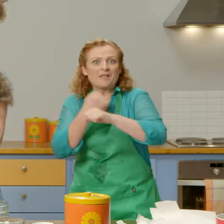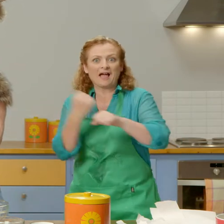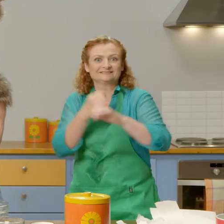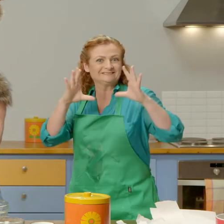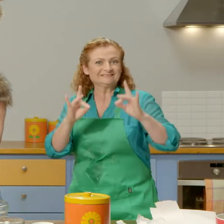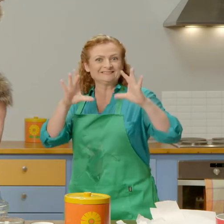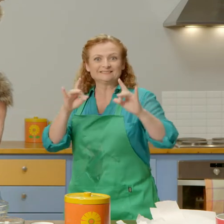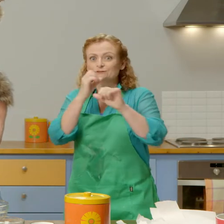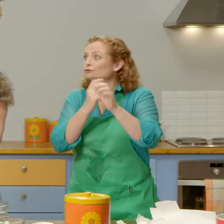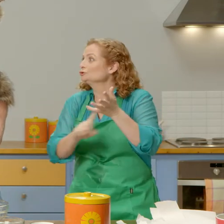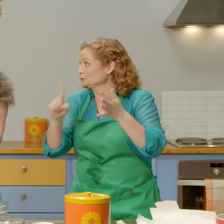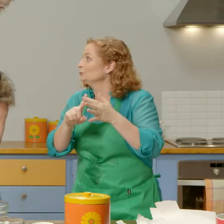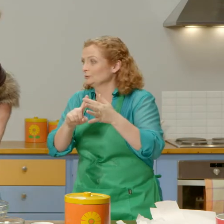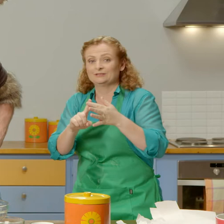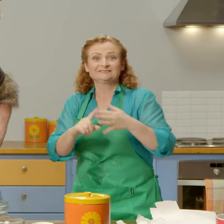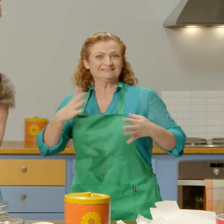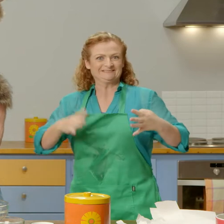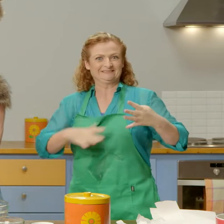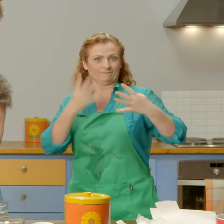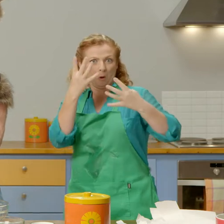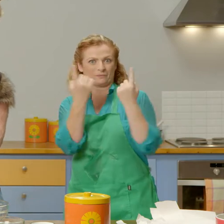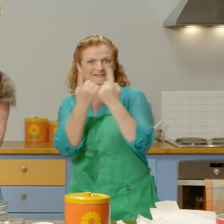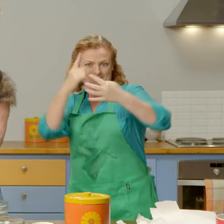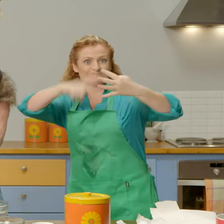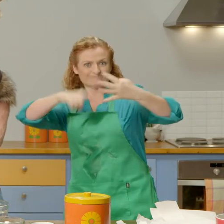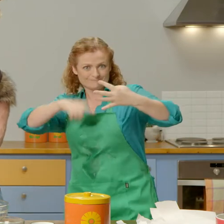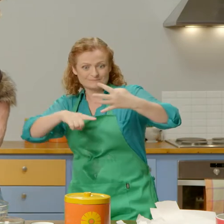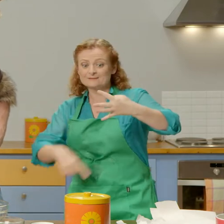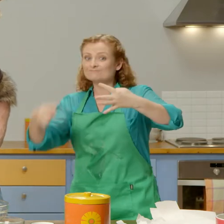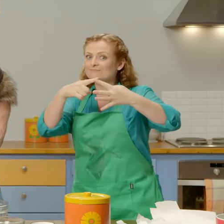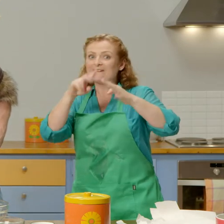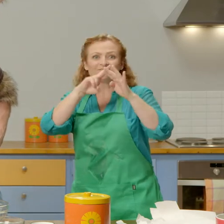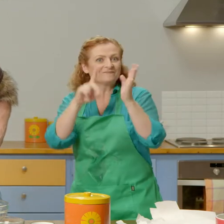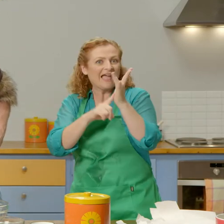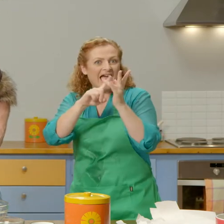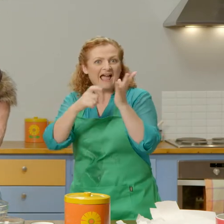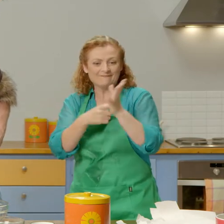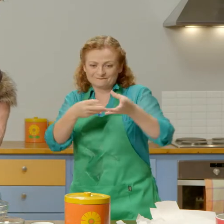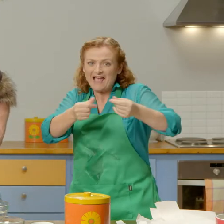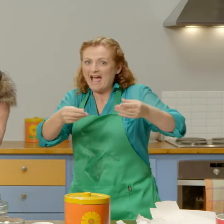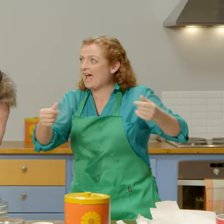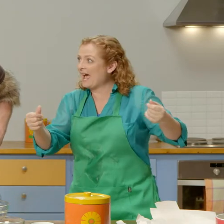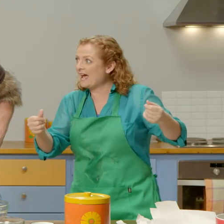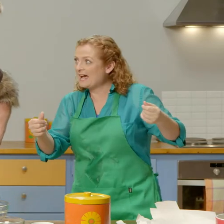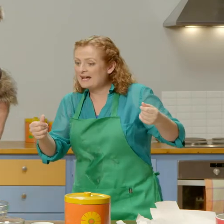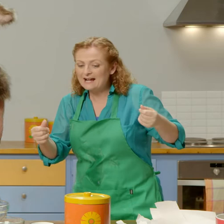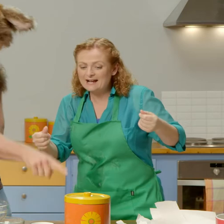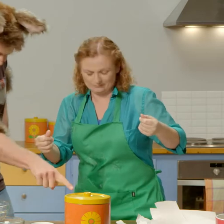Well, to make our sticky, sticky glue, we need four things. We need flour.